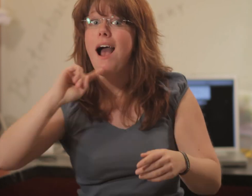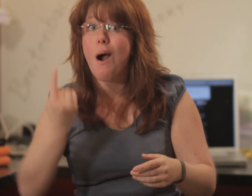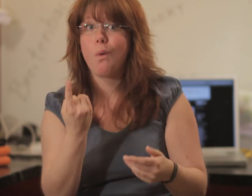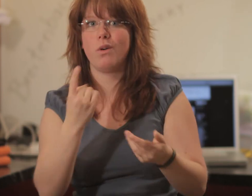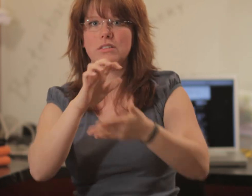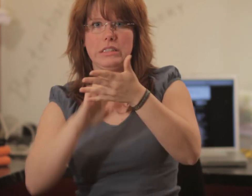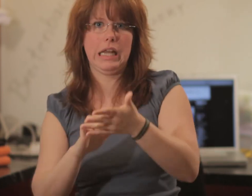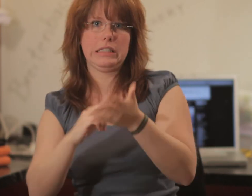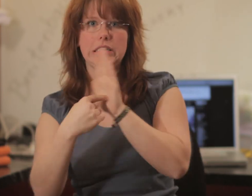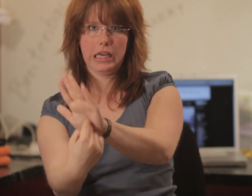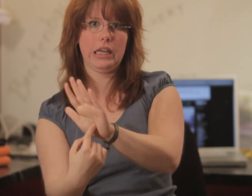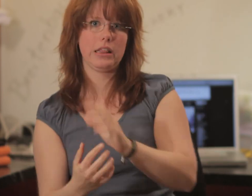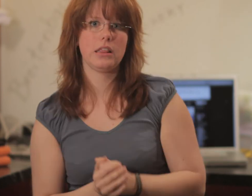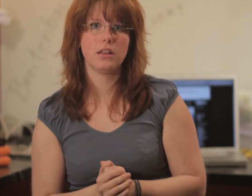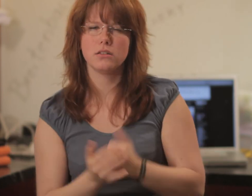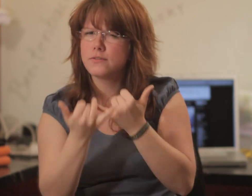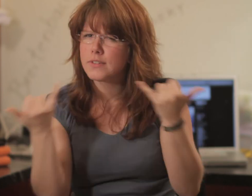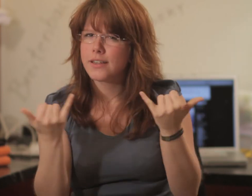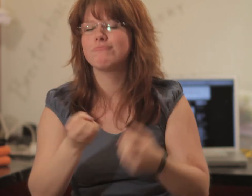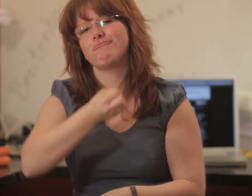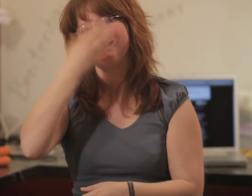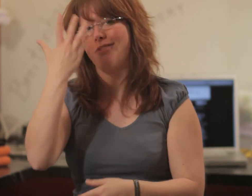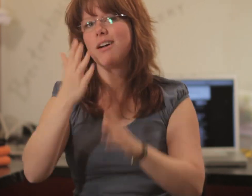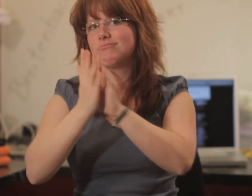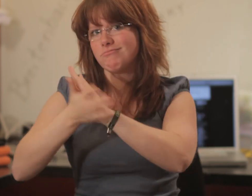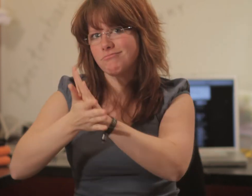...naturally through sign language.